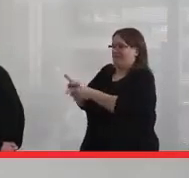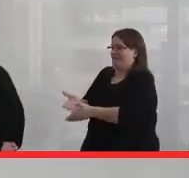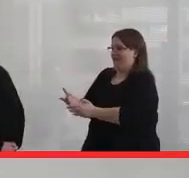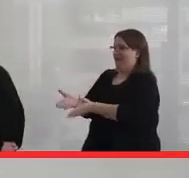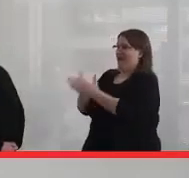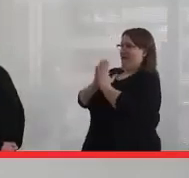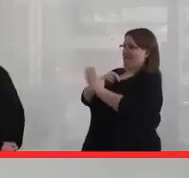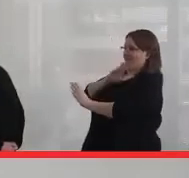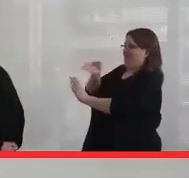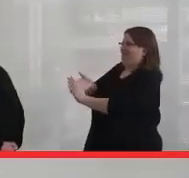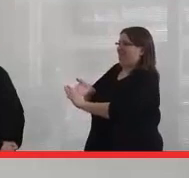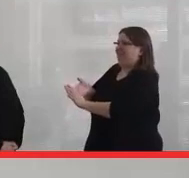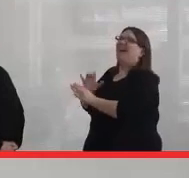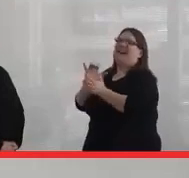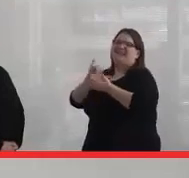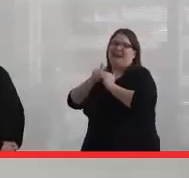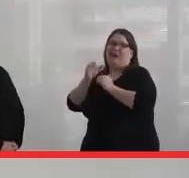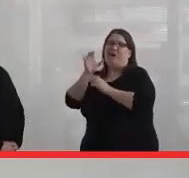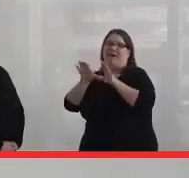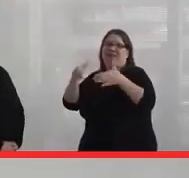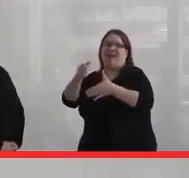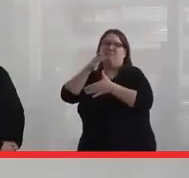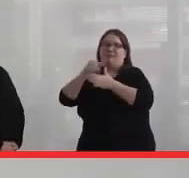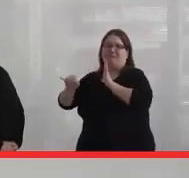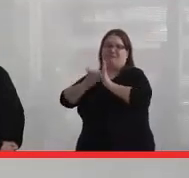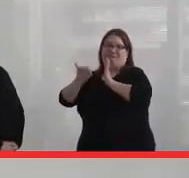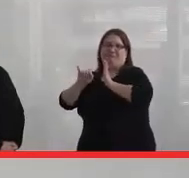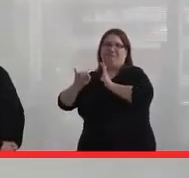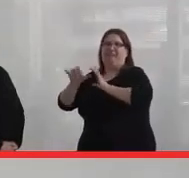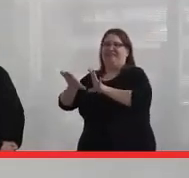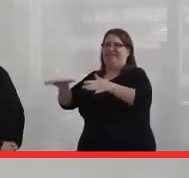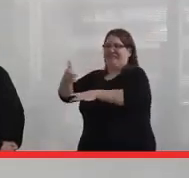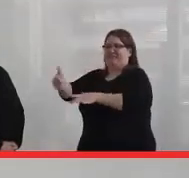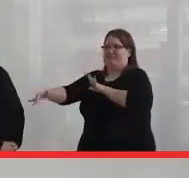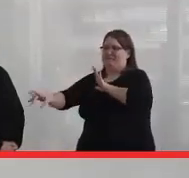That's how clan mothers are appointed is by their clan. And it's a lifetime appointment.